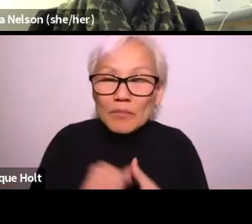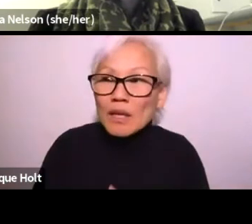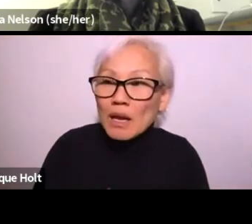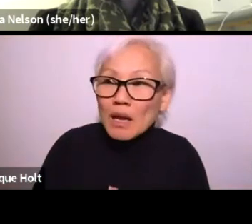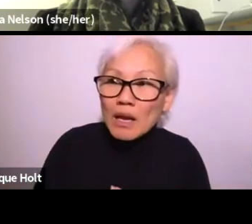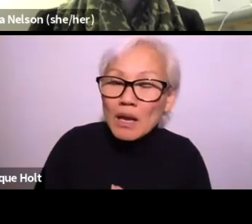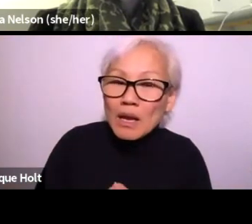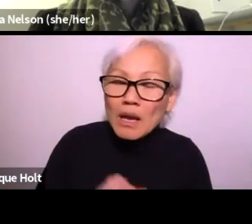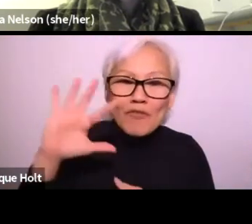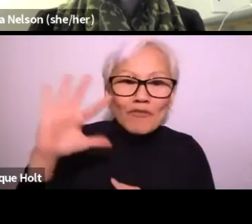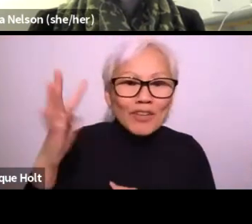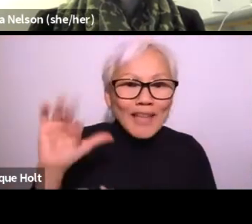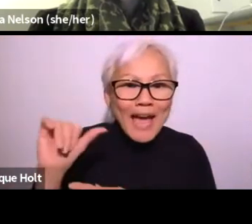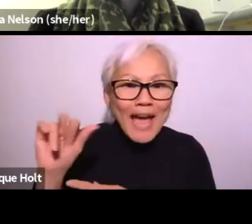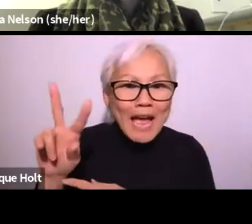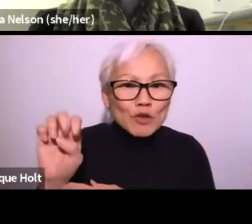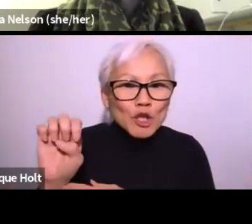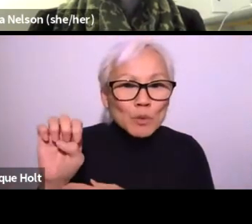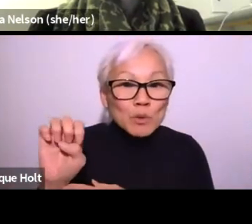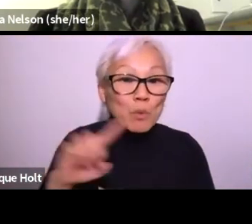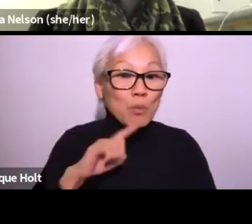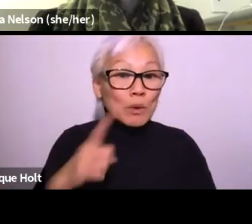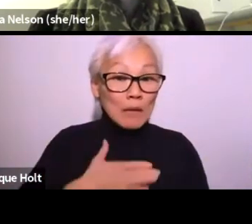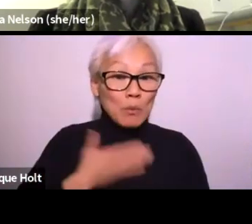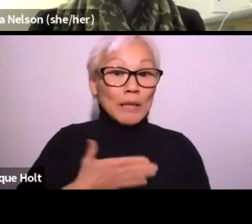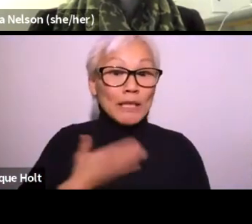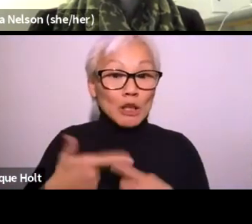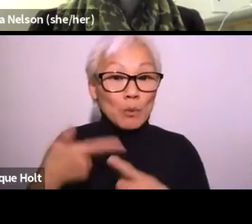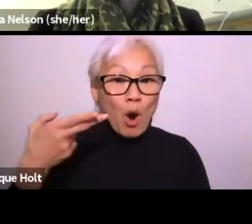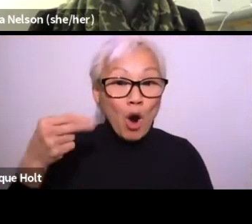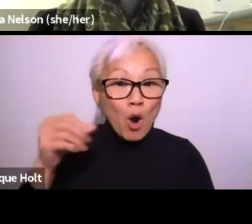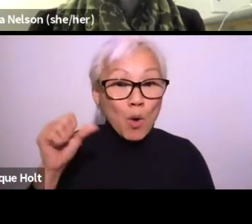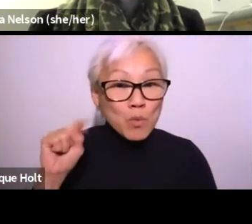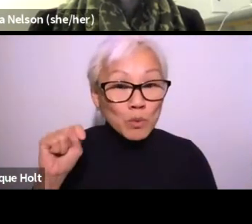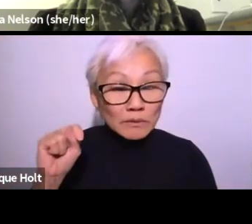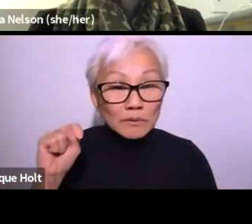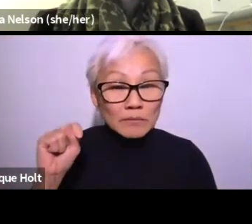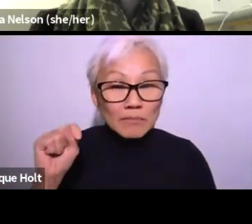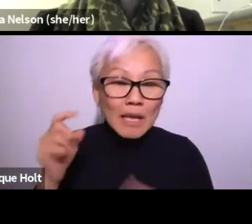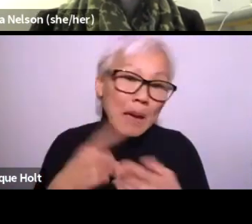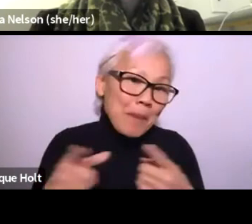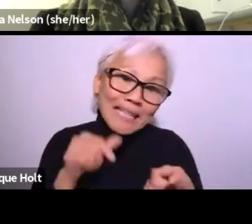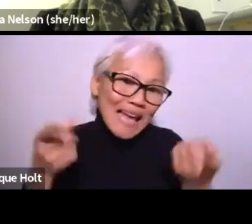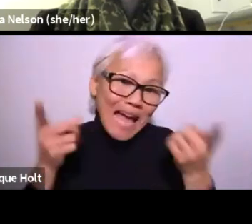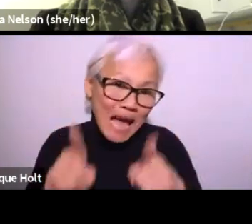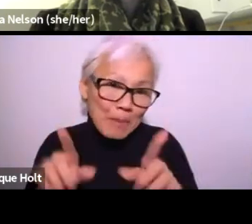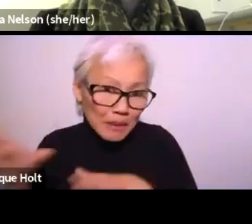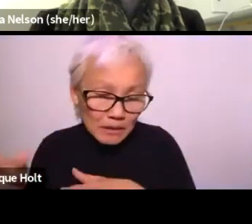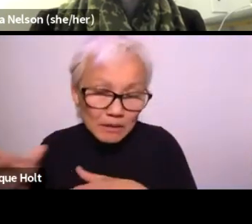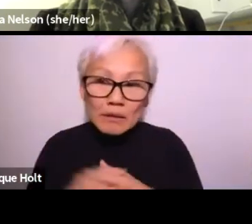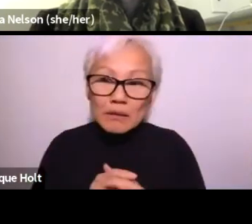an easy place to actually get together. Fifth Avenue was willing to actually host,